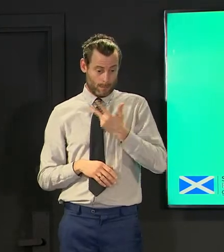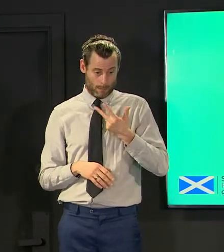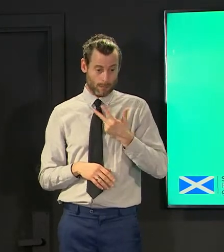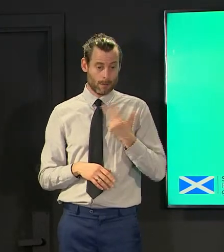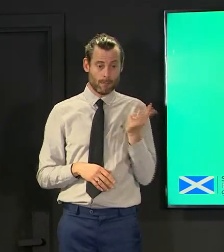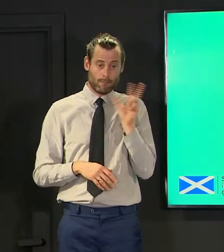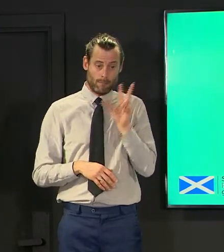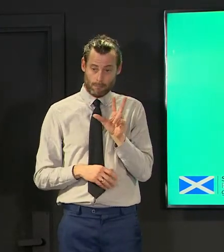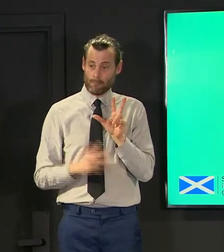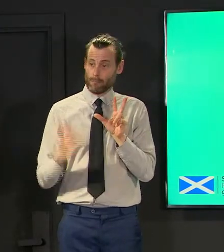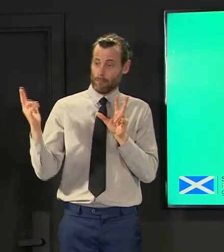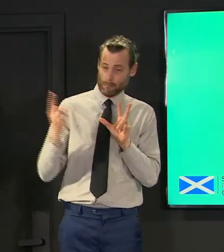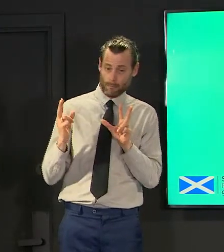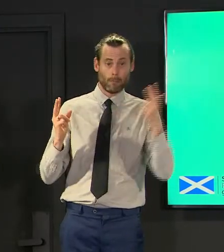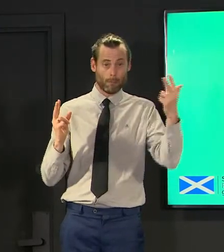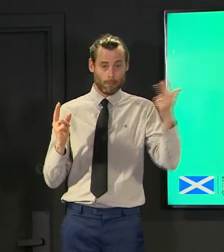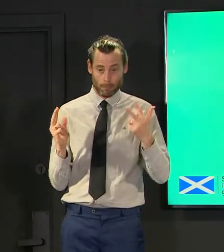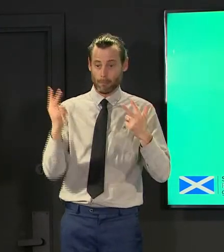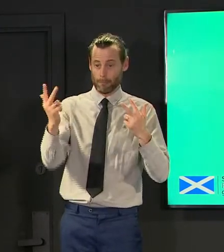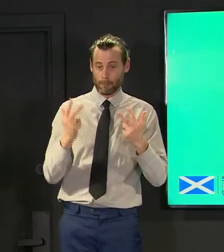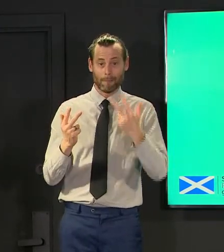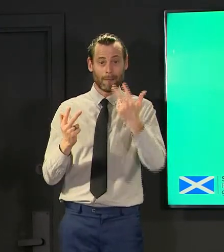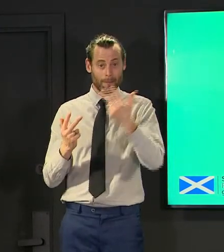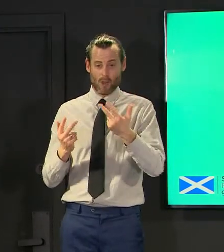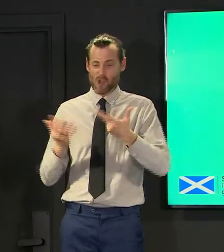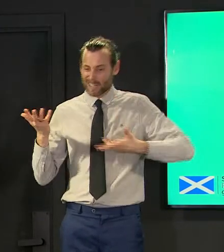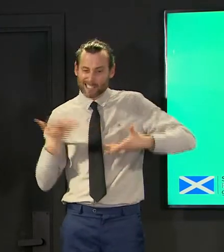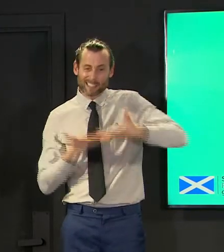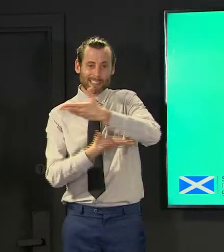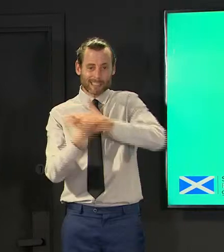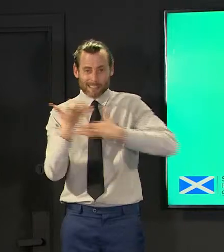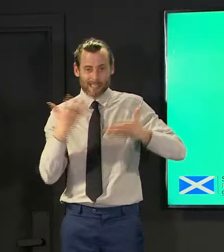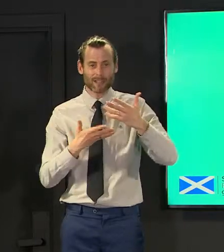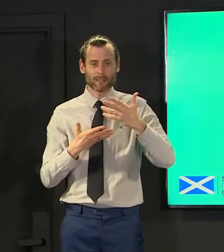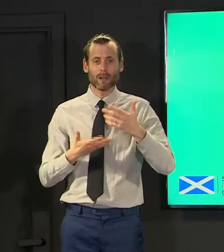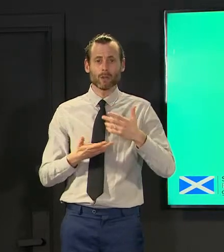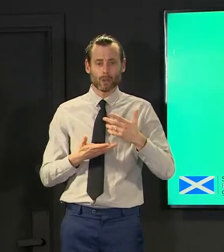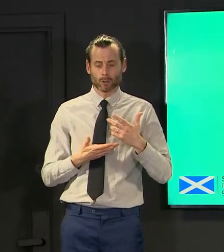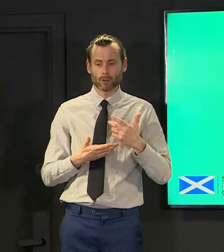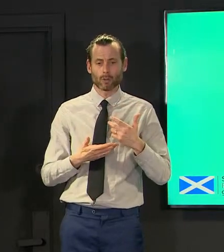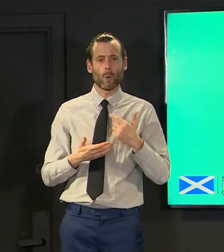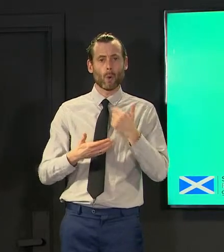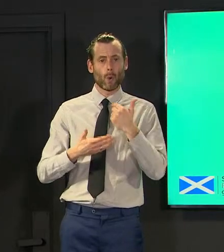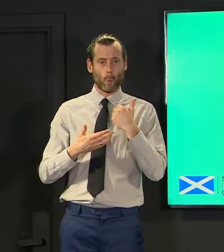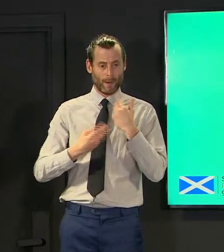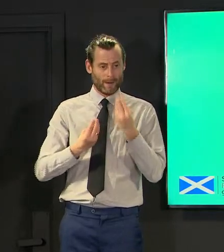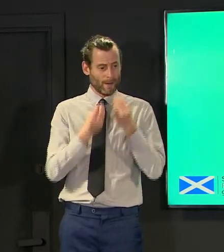feed it into our government machines and a set of decision makers and those four countries then